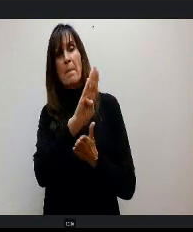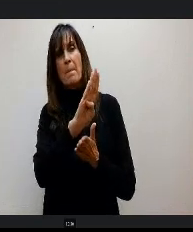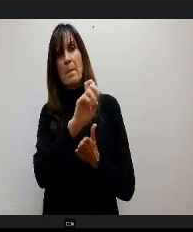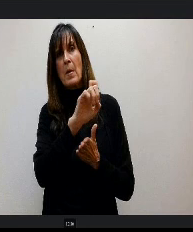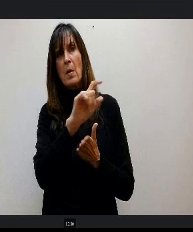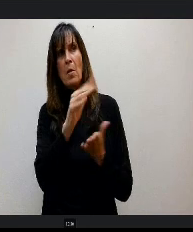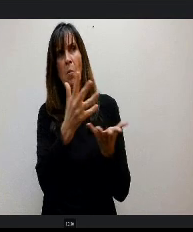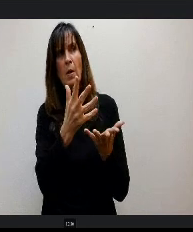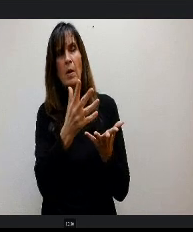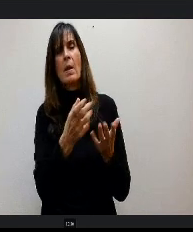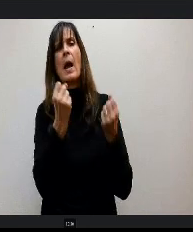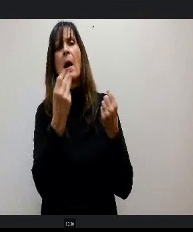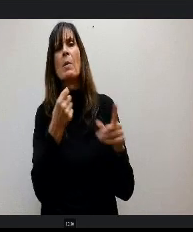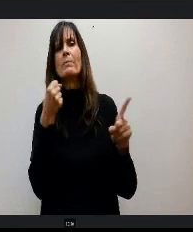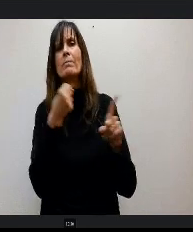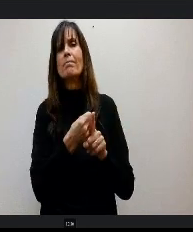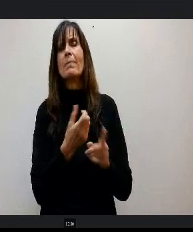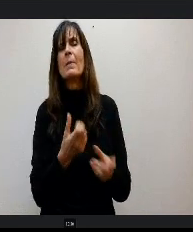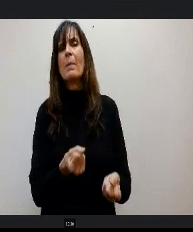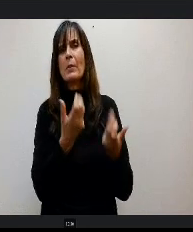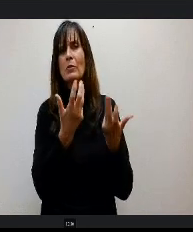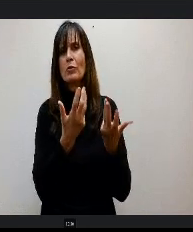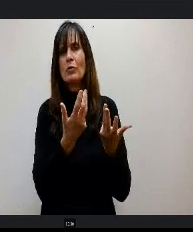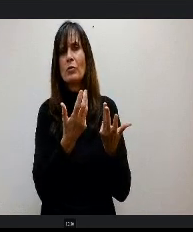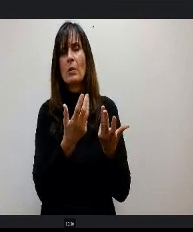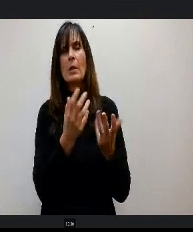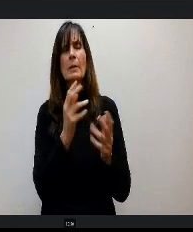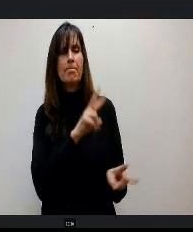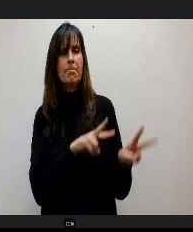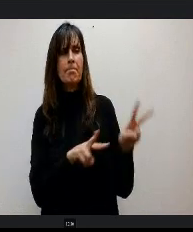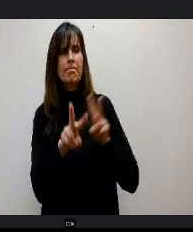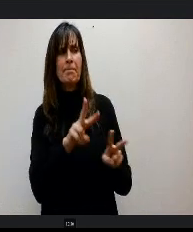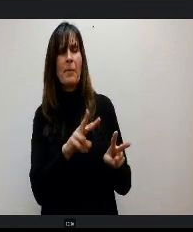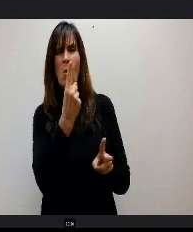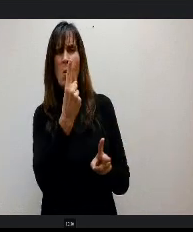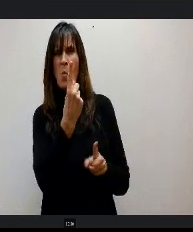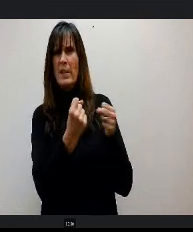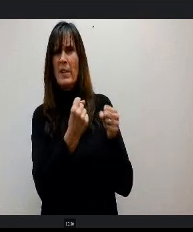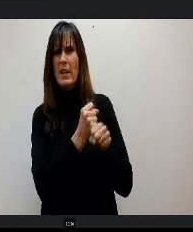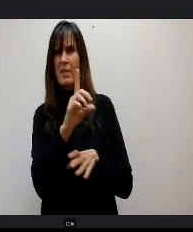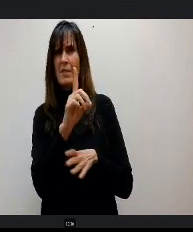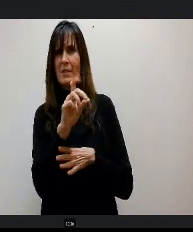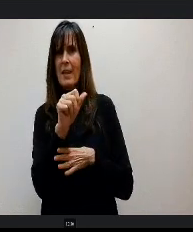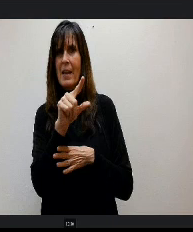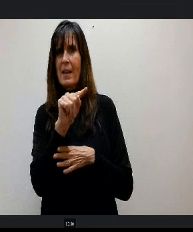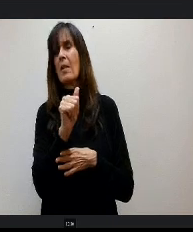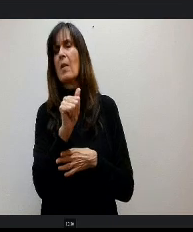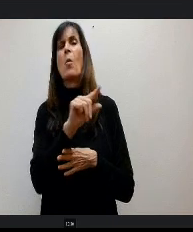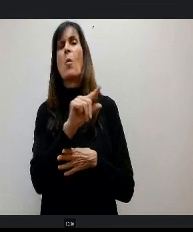hit And when we look at it, we just have one year s data it this new